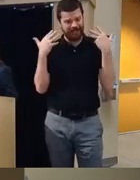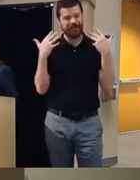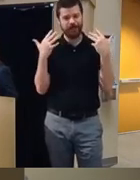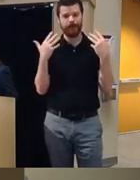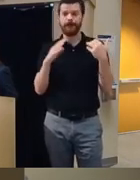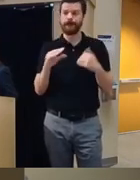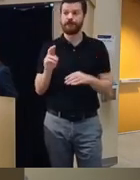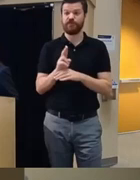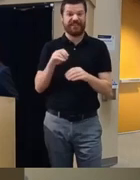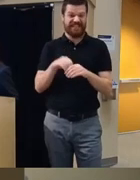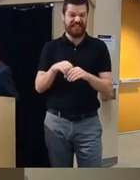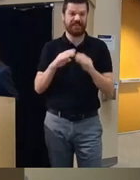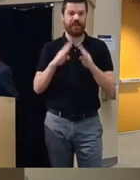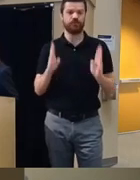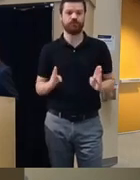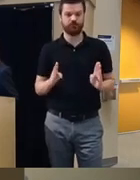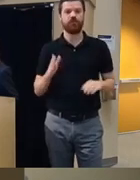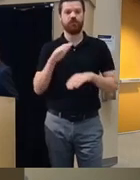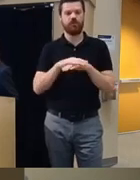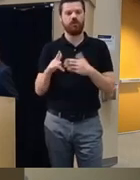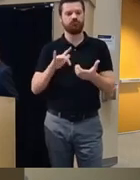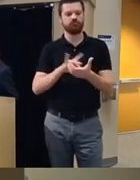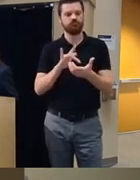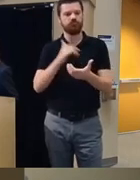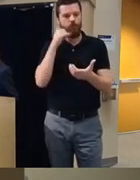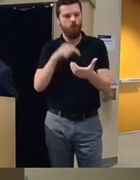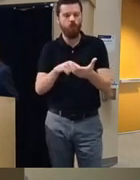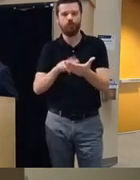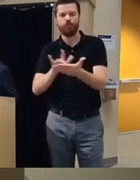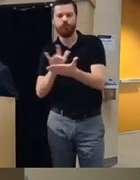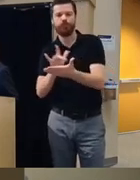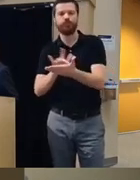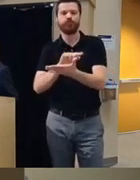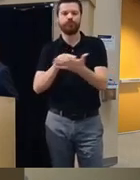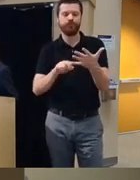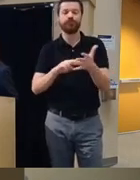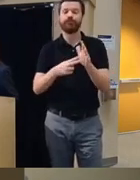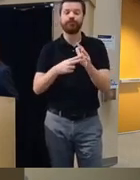be used in homes uh on people's devices so they're scalable across uh a smartphone a